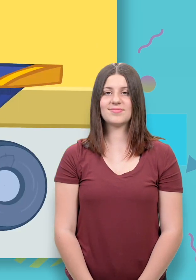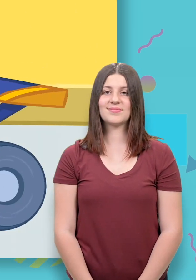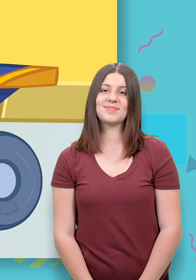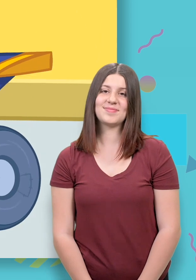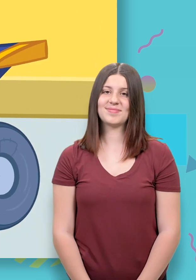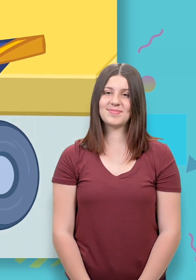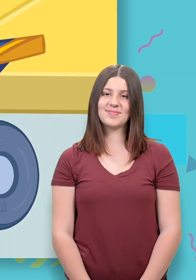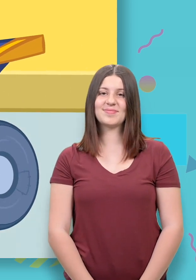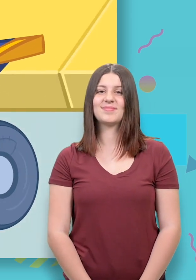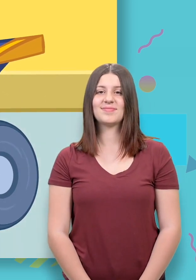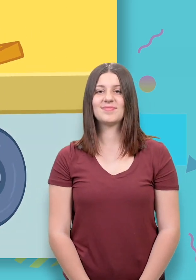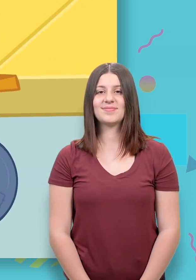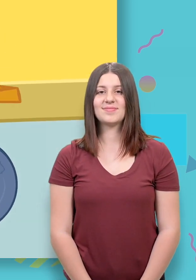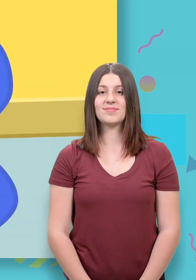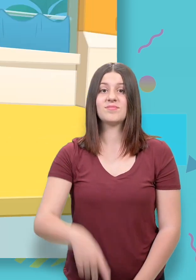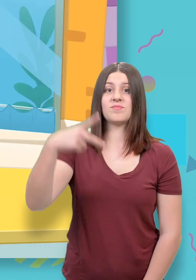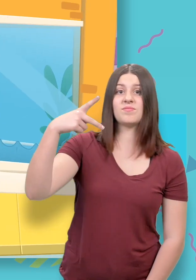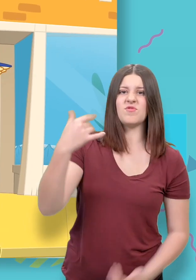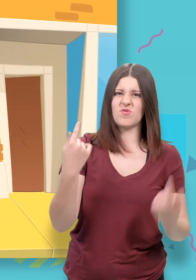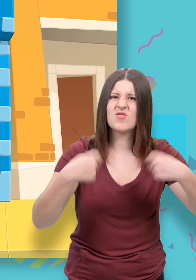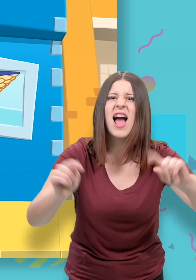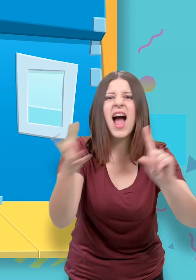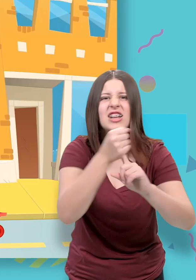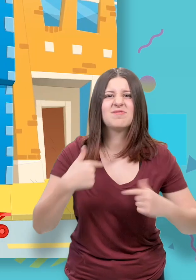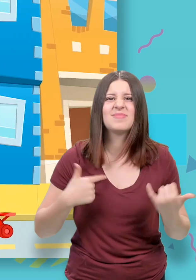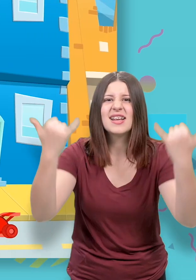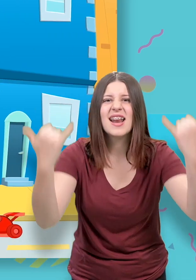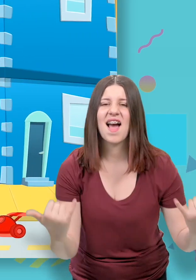Try and catch me now! [transformation sound]